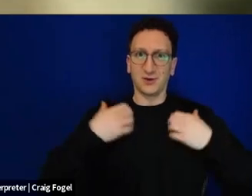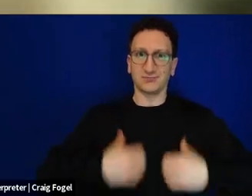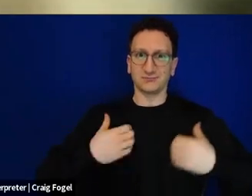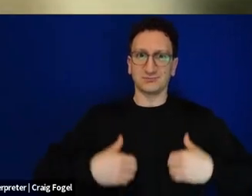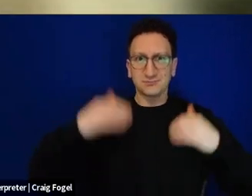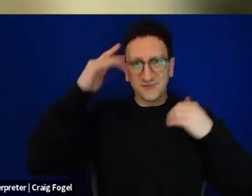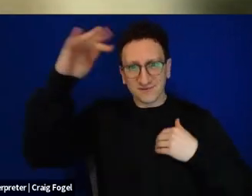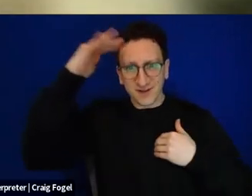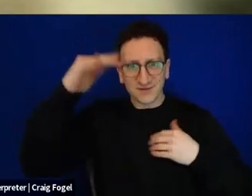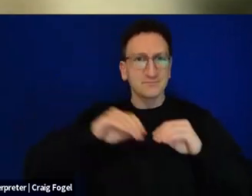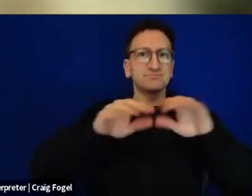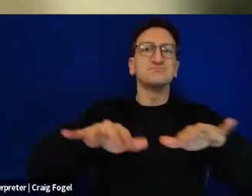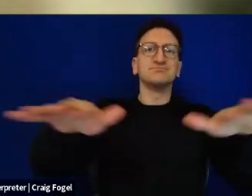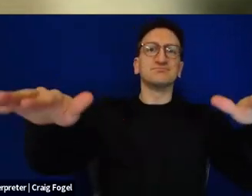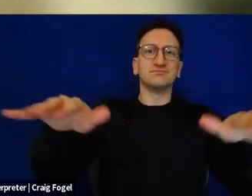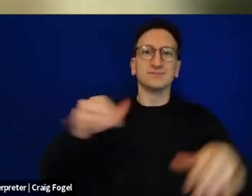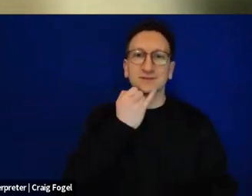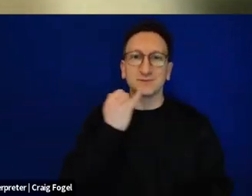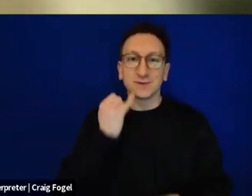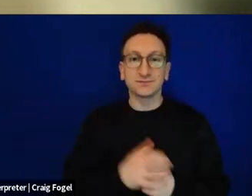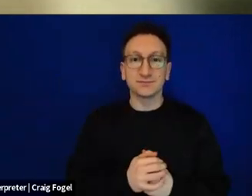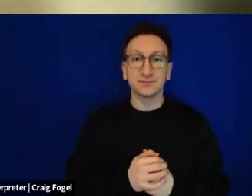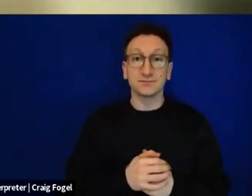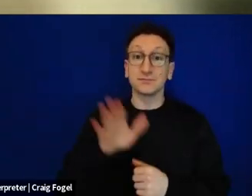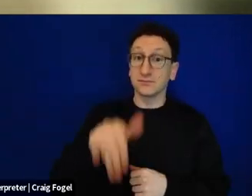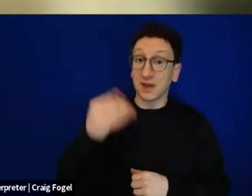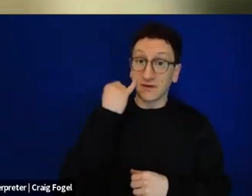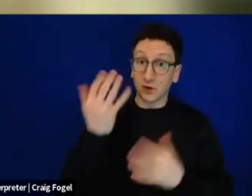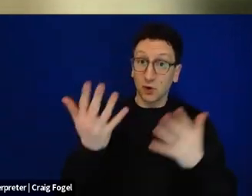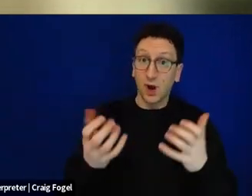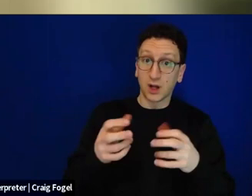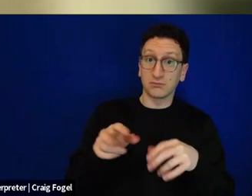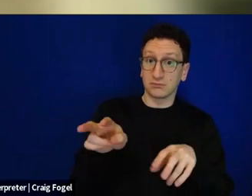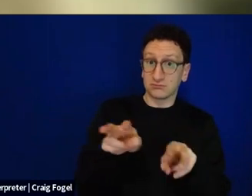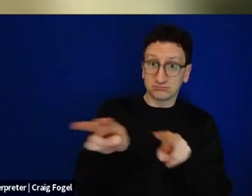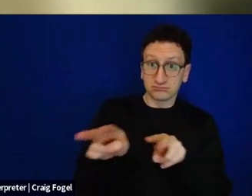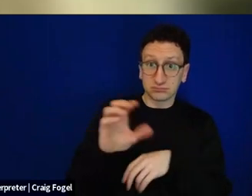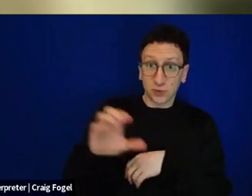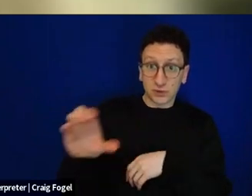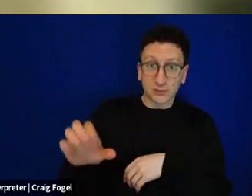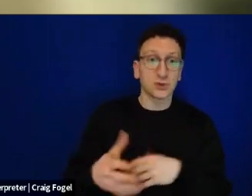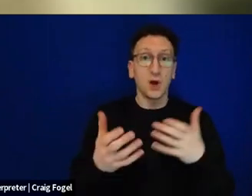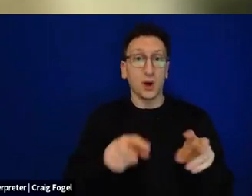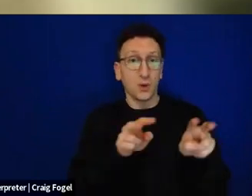A reminder for those of you who would like to take advantage of our closed captioning and our ASL interpretation to press the appropriate buttons at the bottom of your screens.